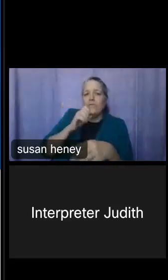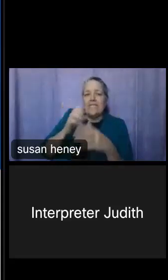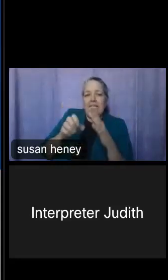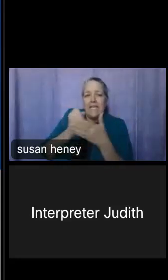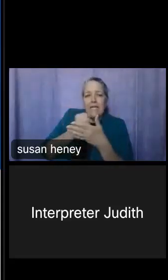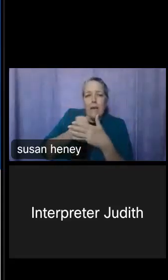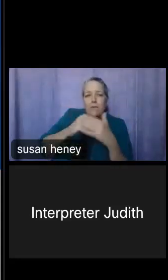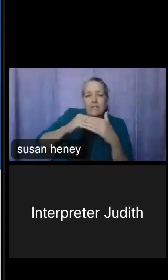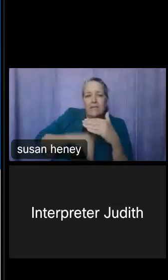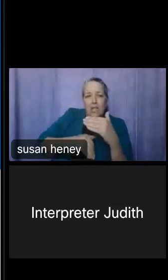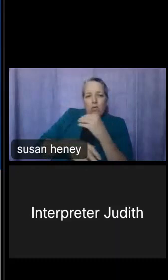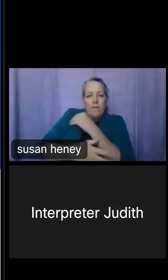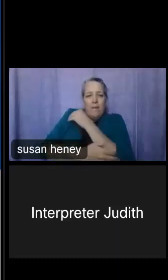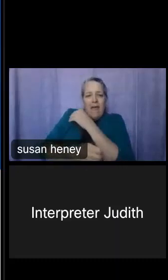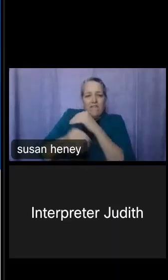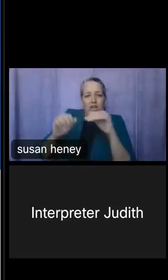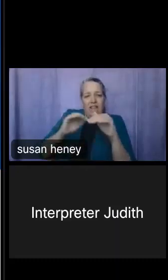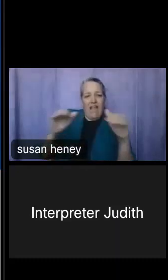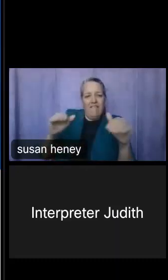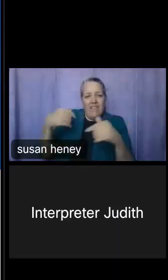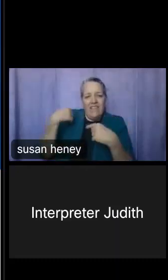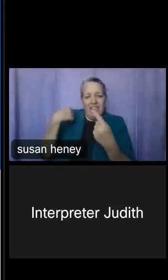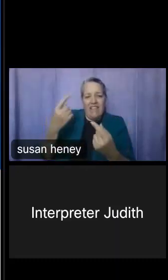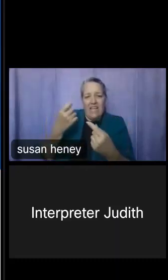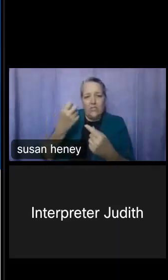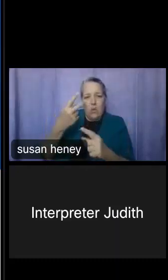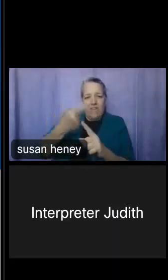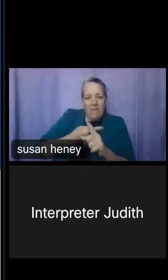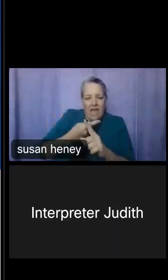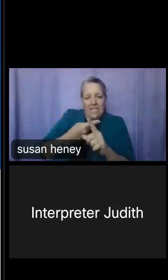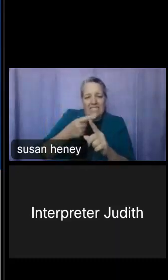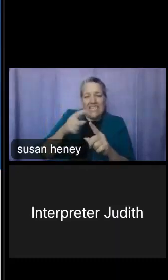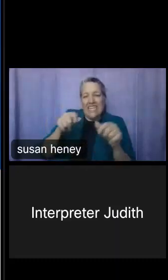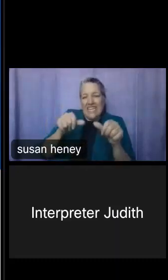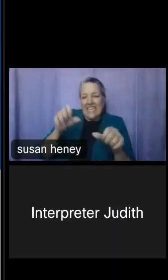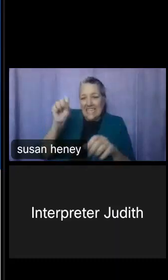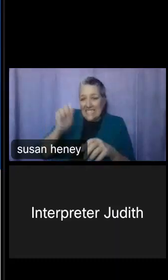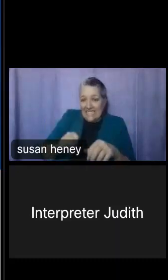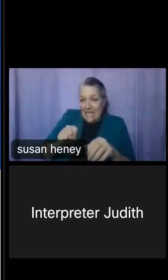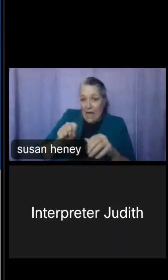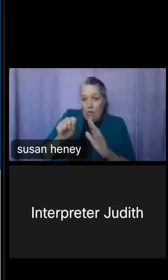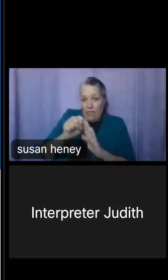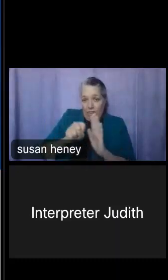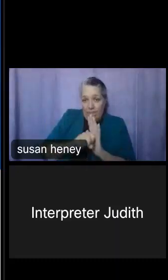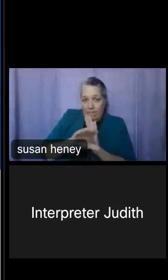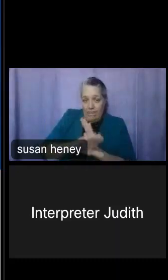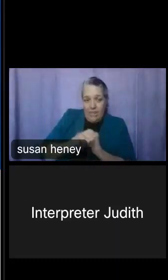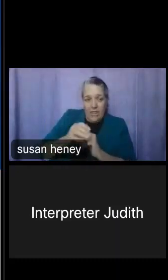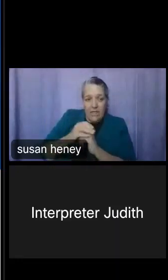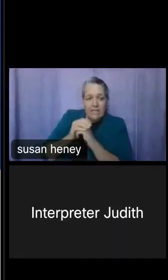months in the south. So here are the steps. If Stacie, can I ask you to load that up?